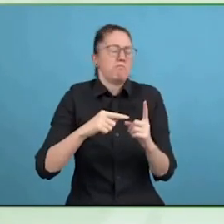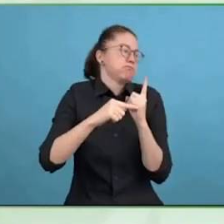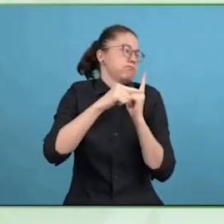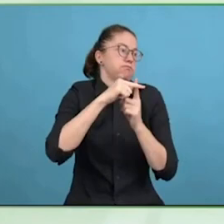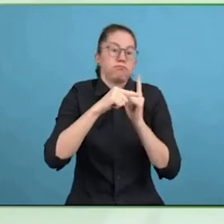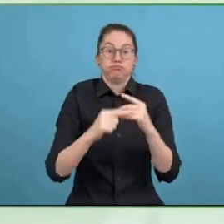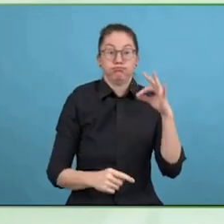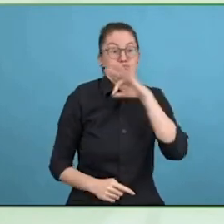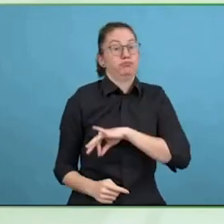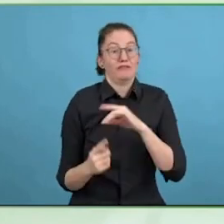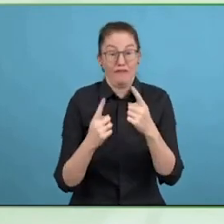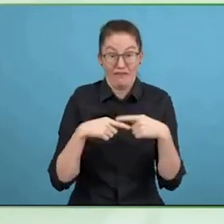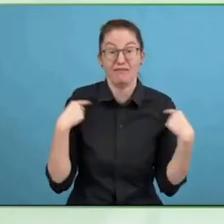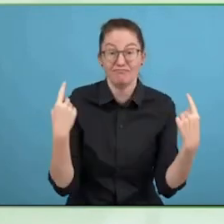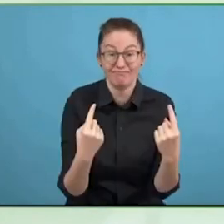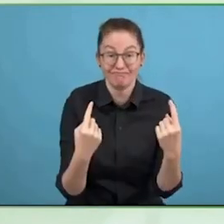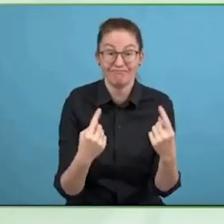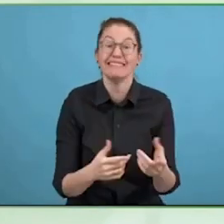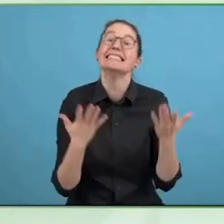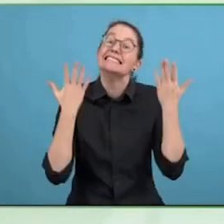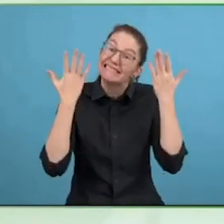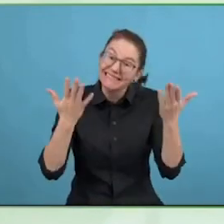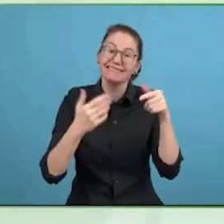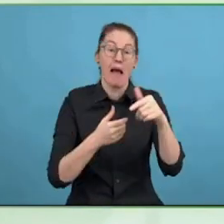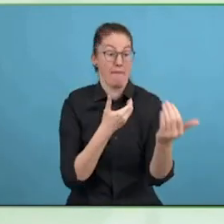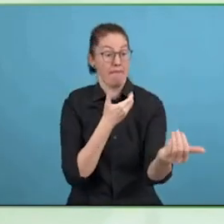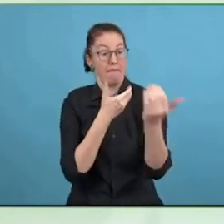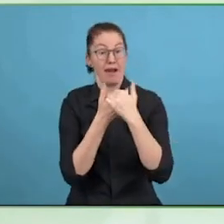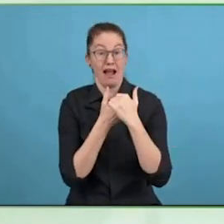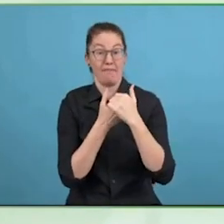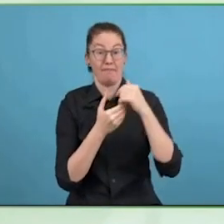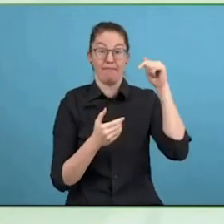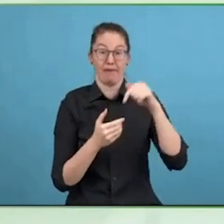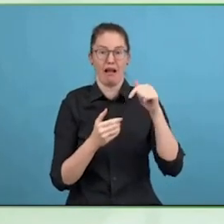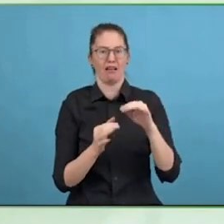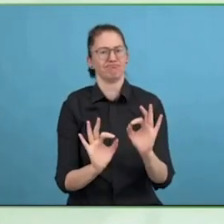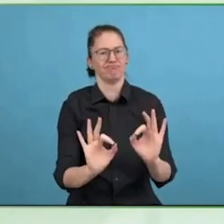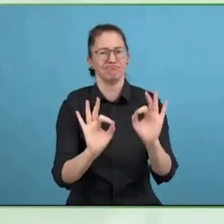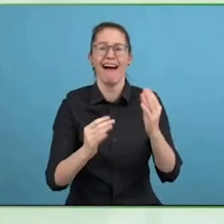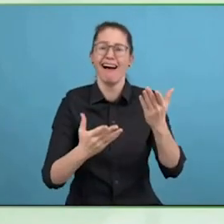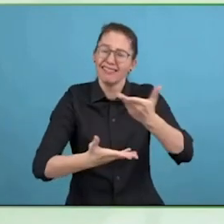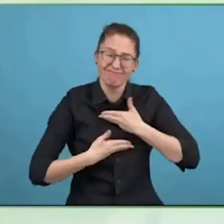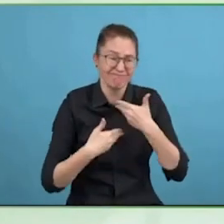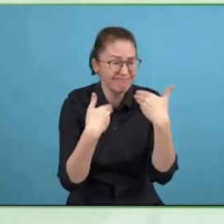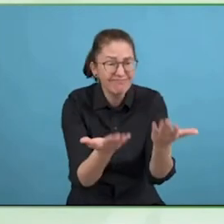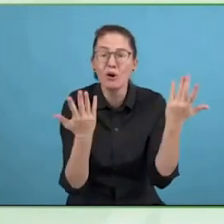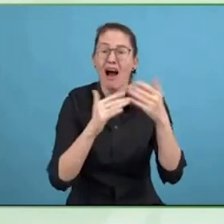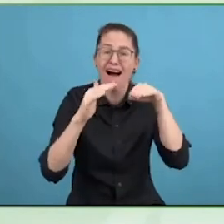association is very different. It is an actual certification and there is a big difference between